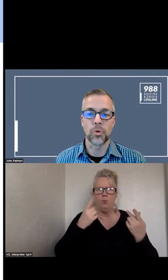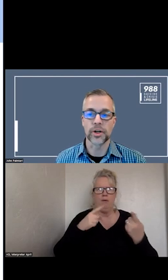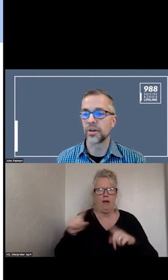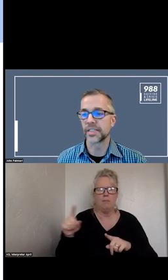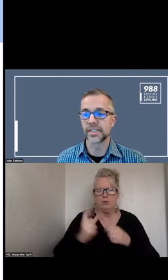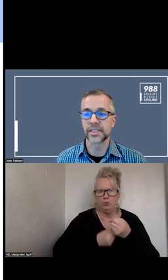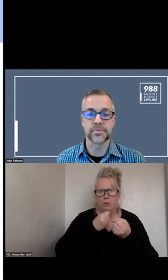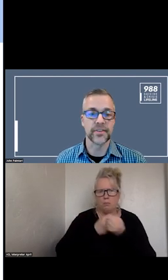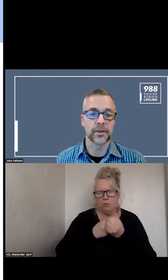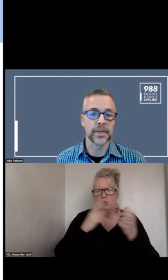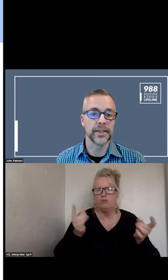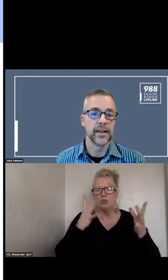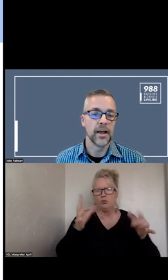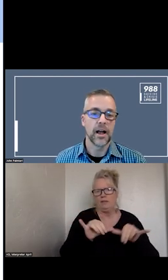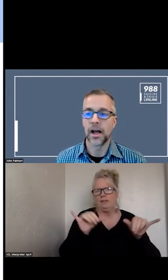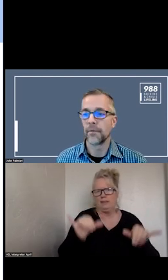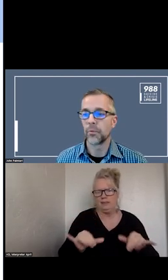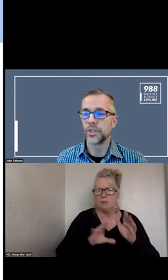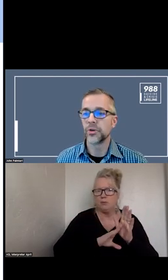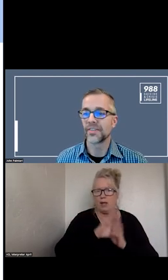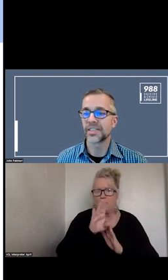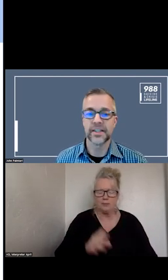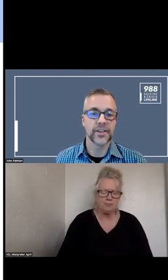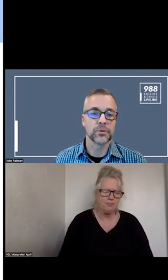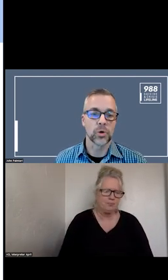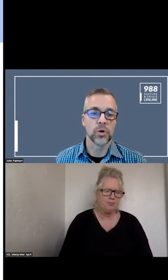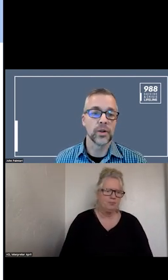SUPPORT CRISIS DEVELOPMENT. WE HAVE A SIGNIFICANT ROLE